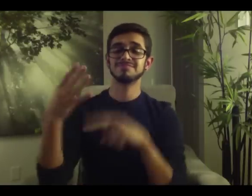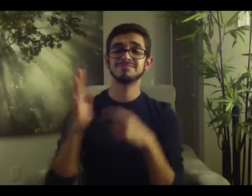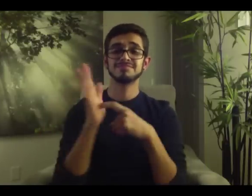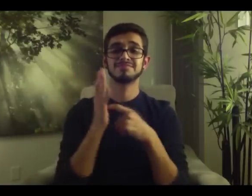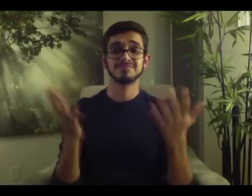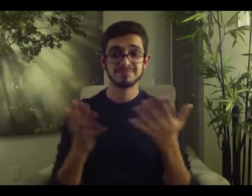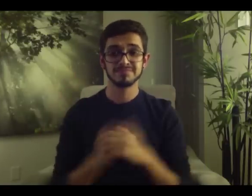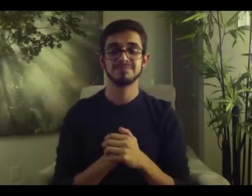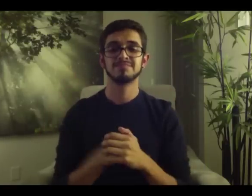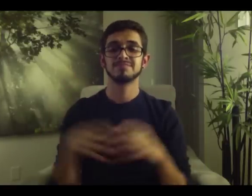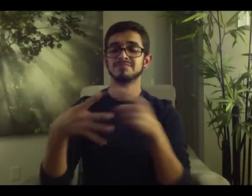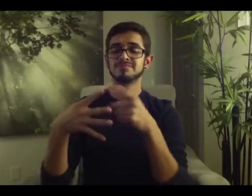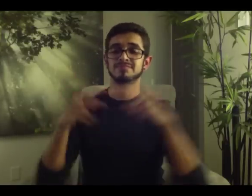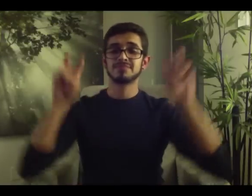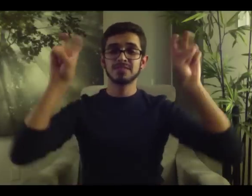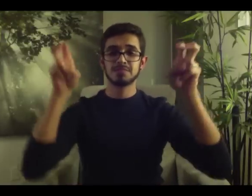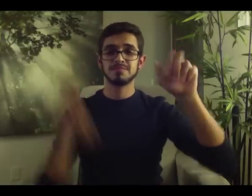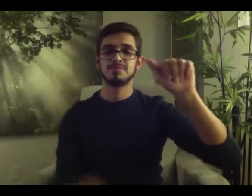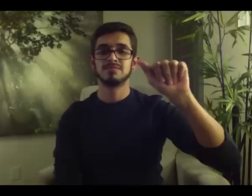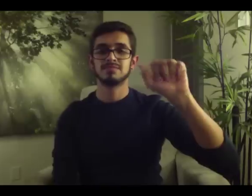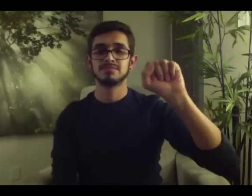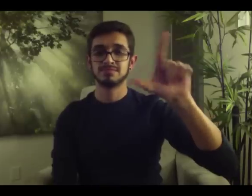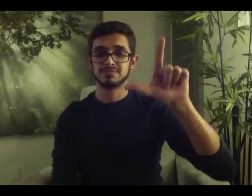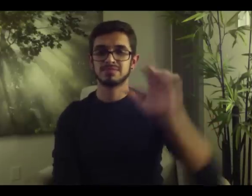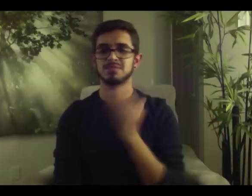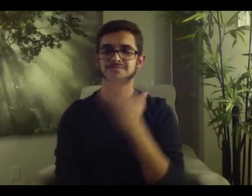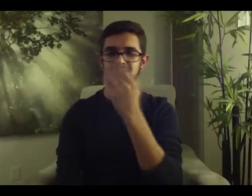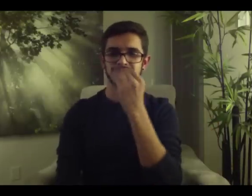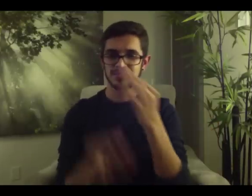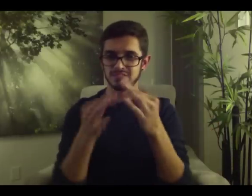We have four criteria: 1.) the theme is American Sign Language, our beautiful language,